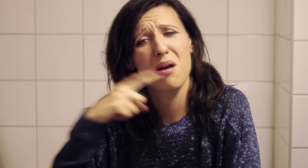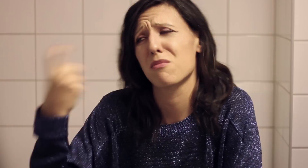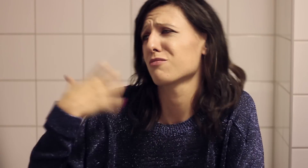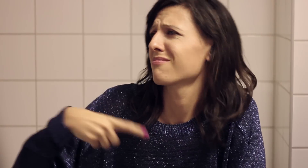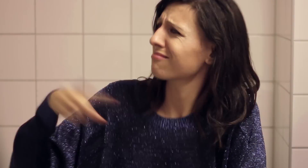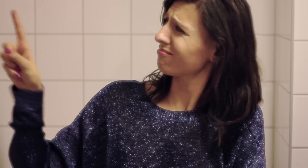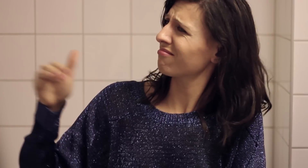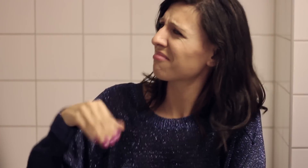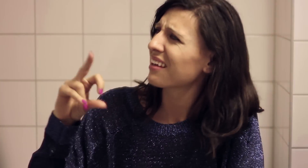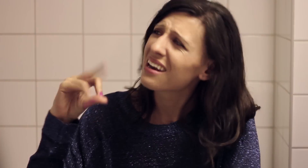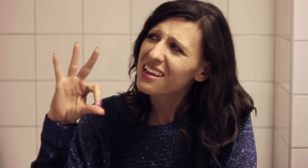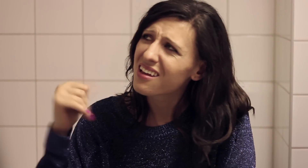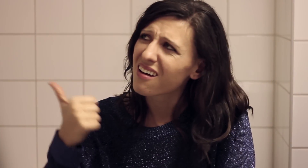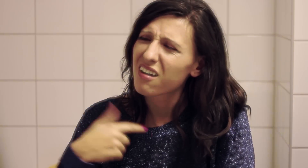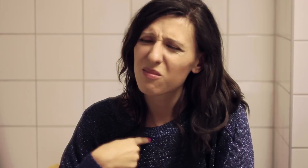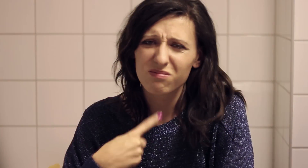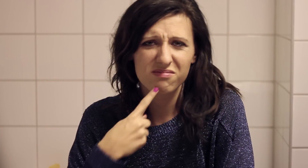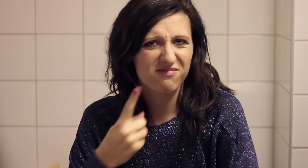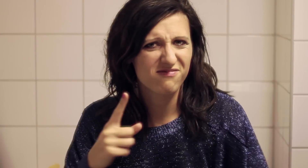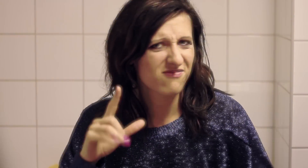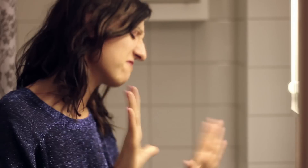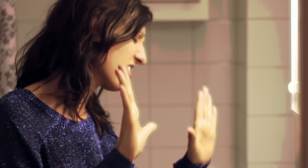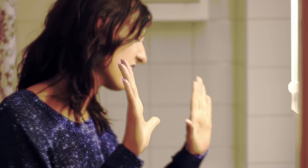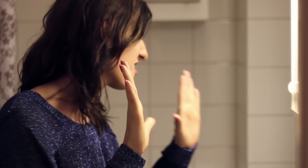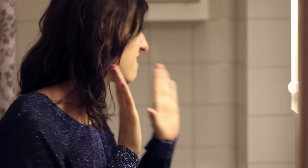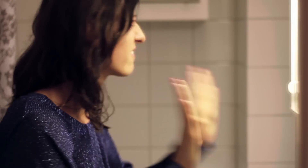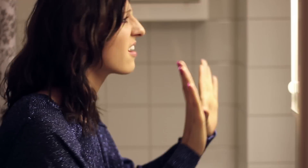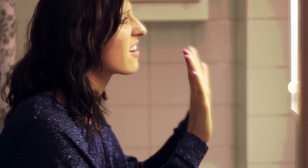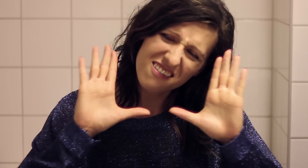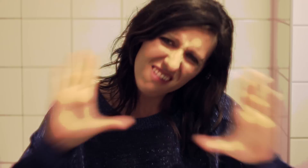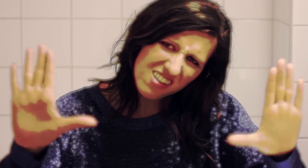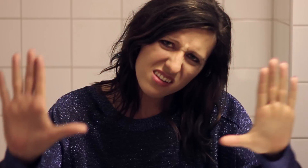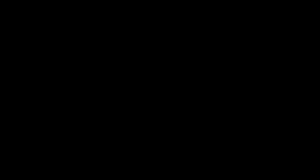He's tried to make me go to rehab I won't go, go, go